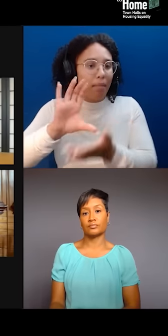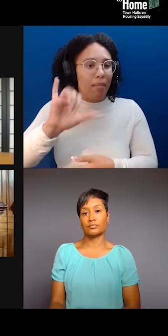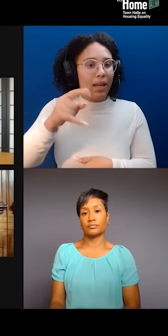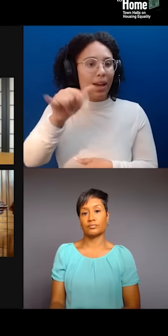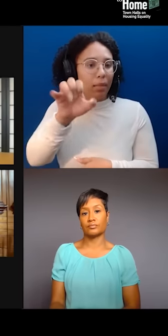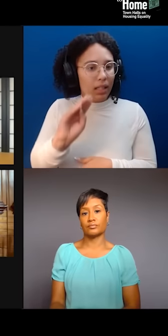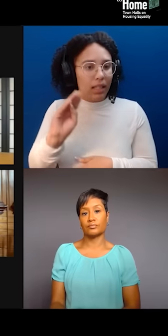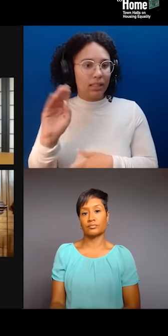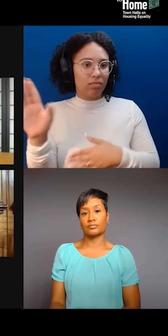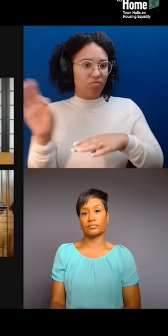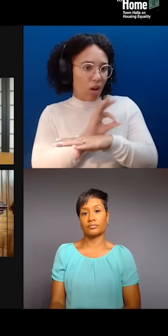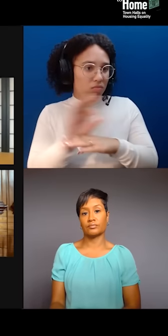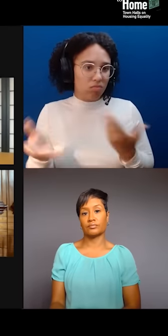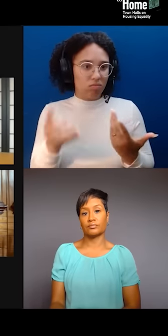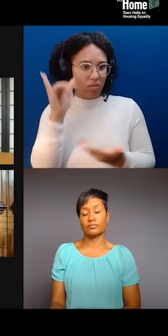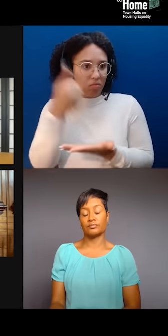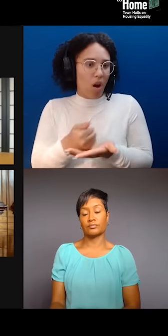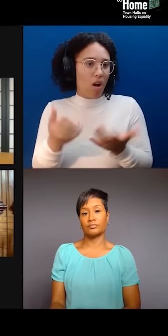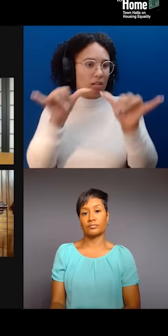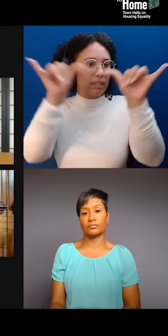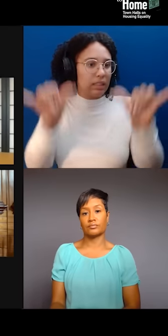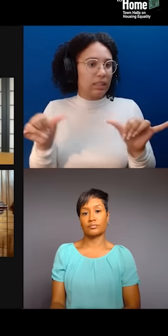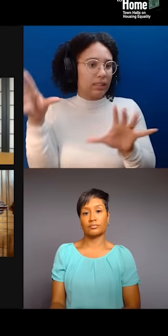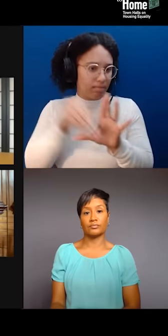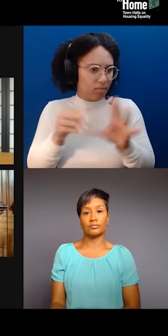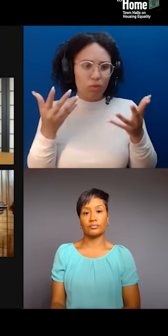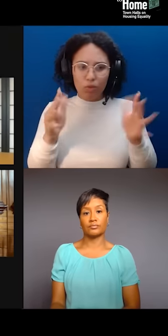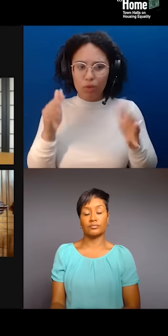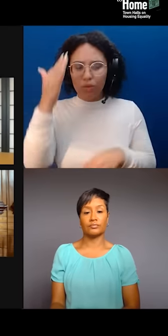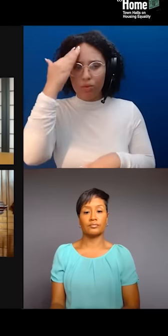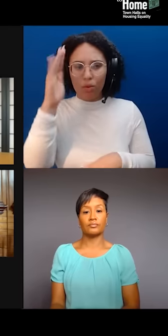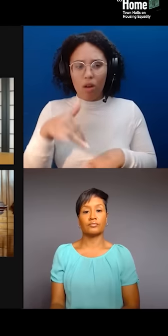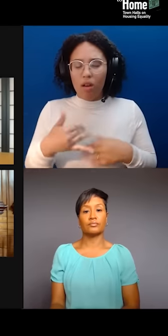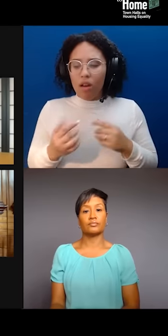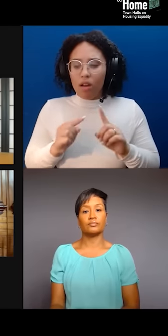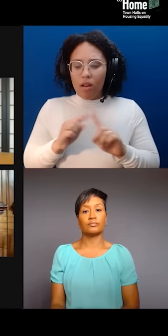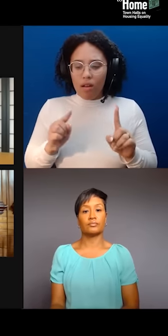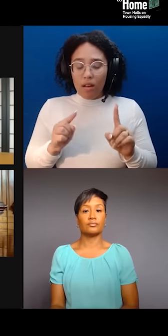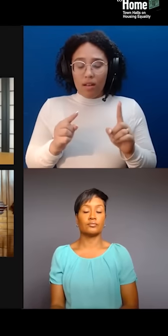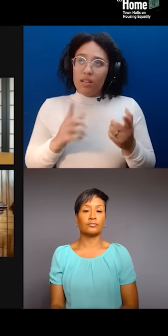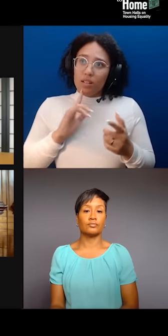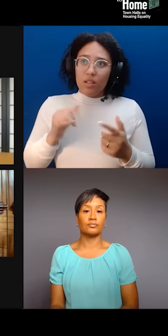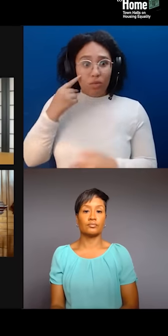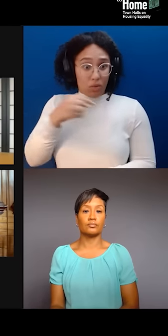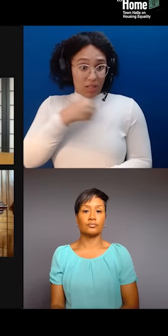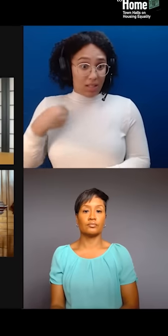But I think that to bring out the nuance of it in Chinatown, the system has really weaponized, I think,